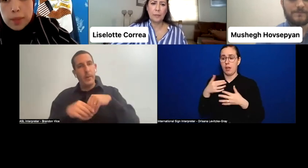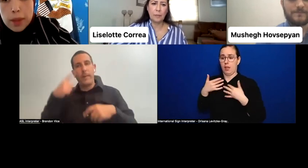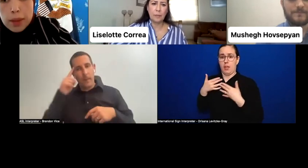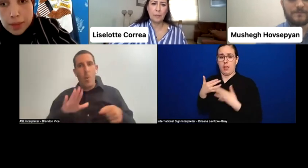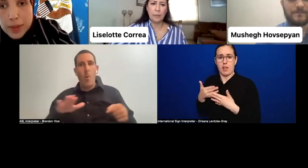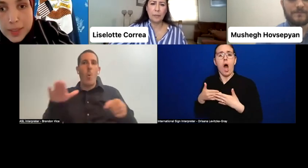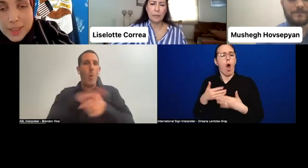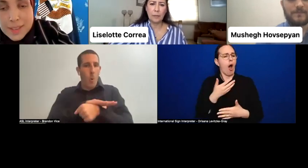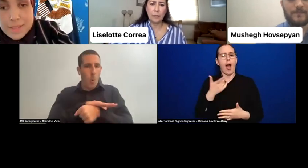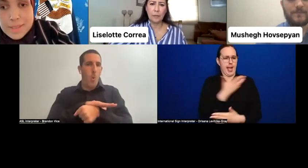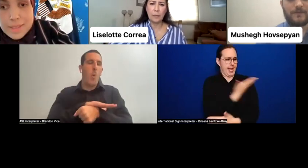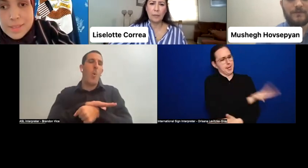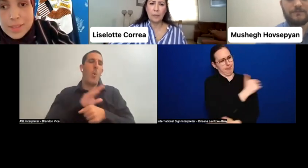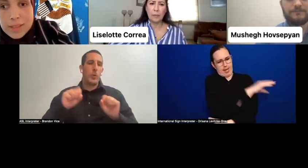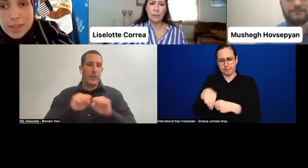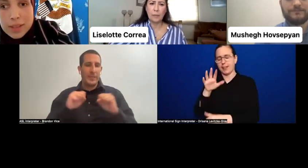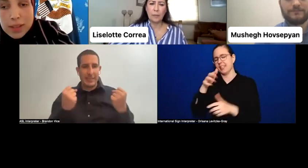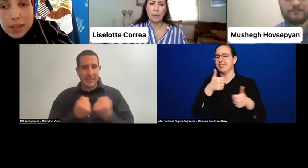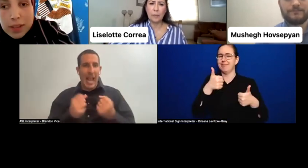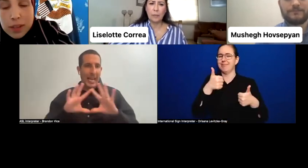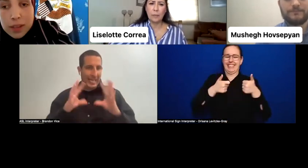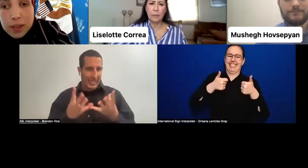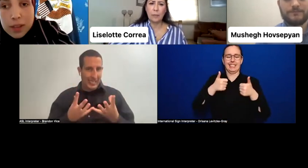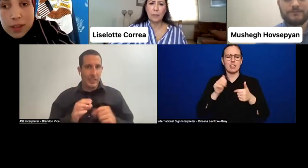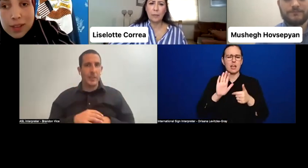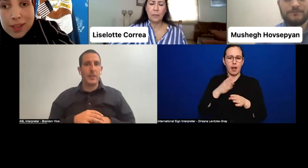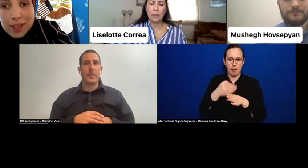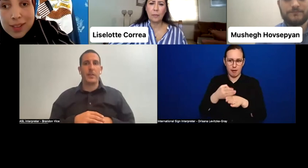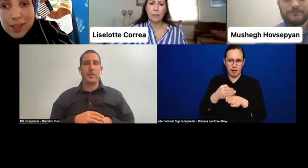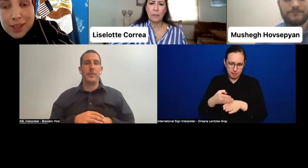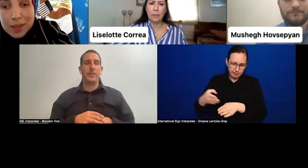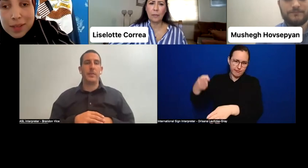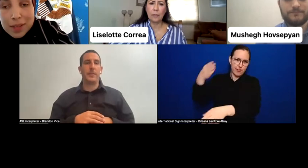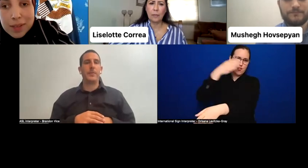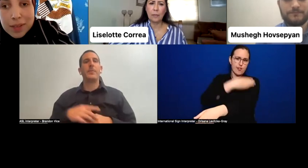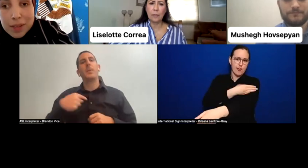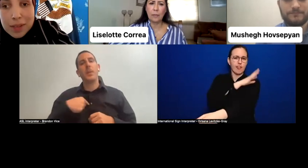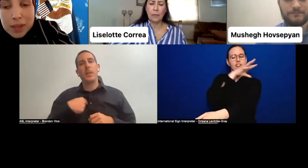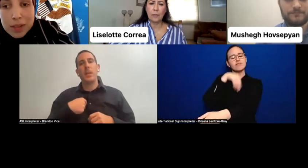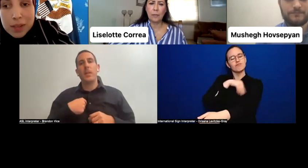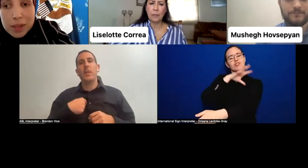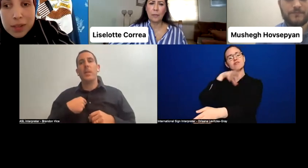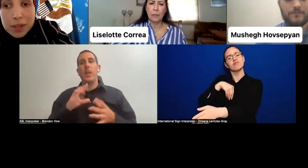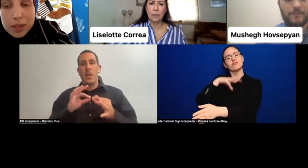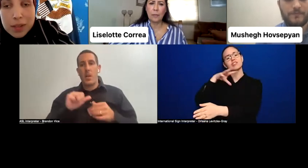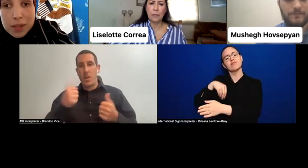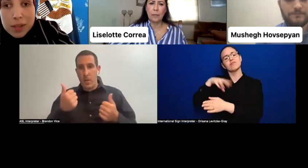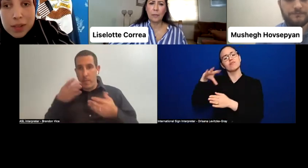I also want to-- this is a slight shift-- but Patrick Faulkner from Canada